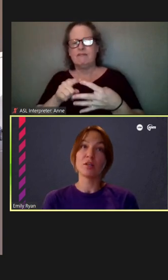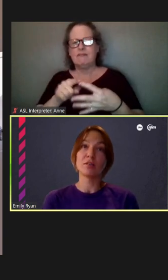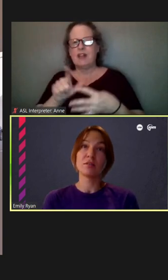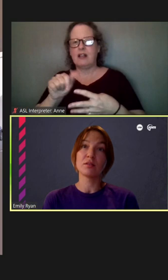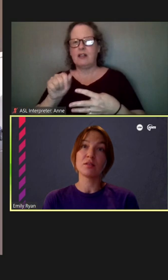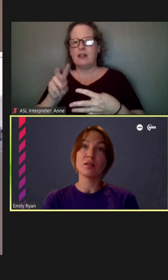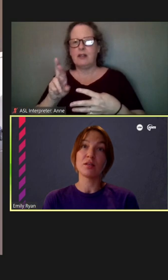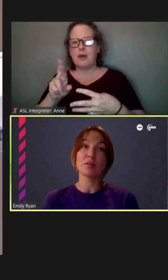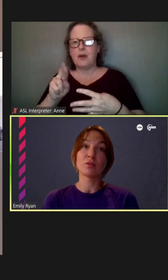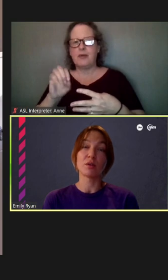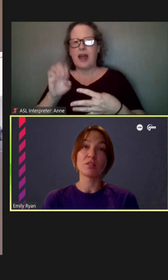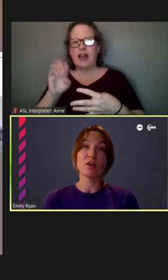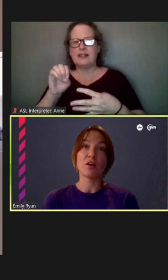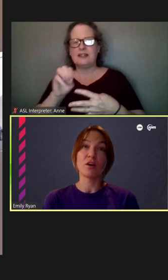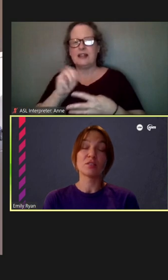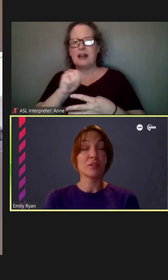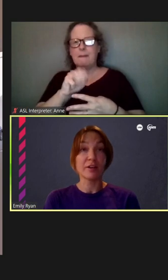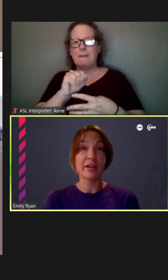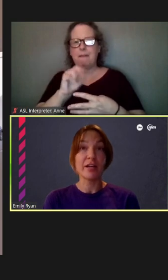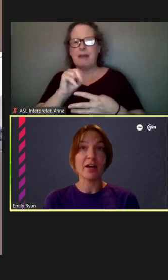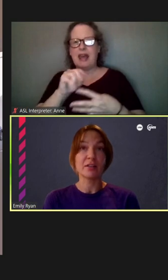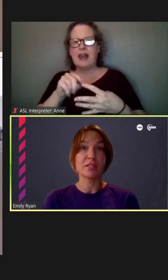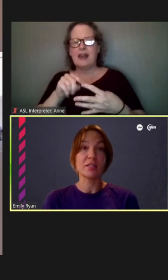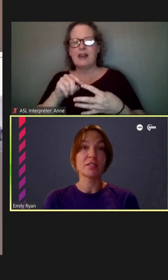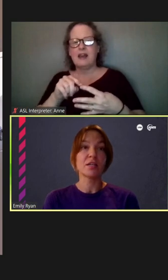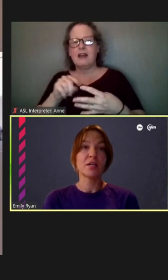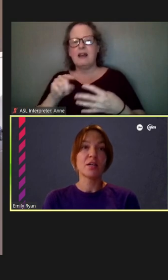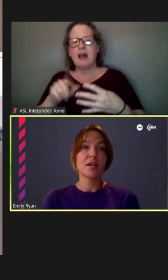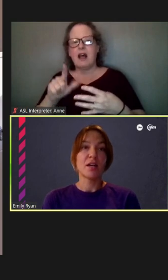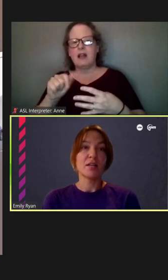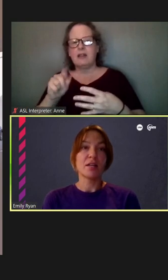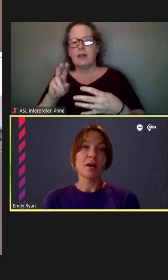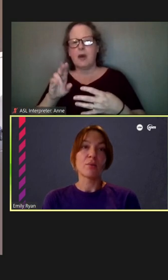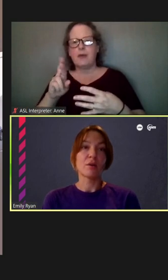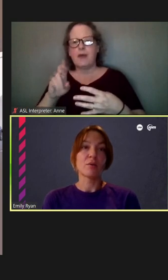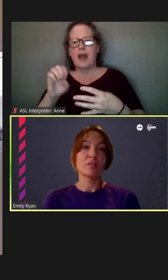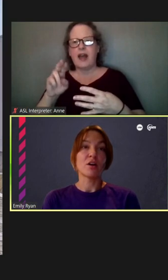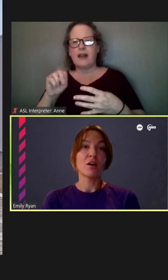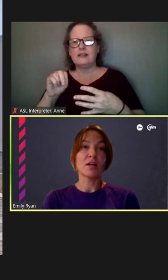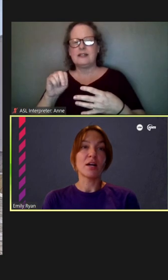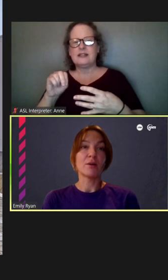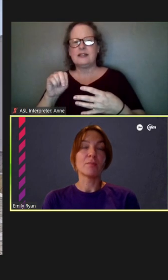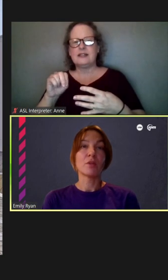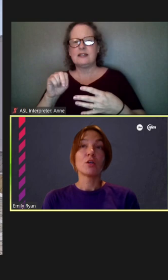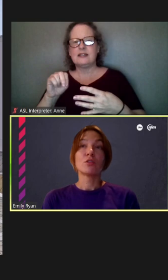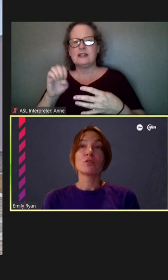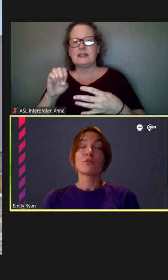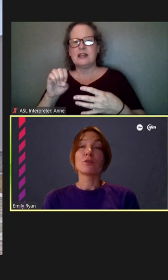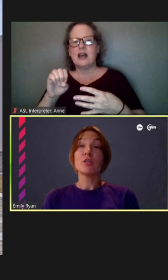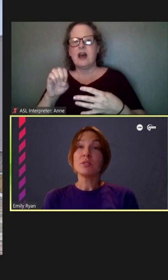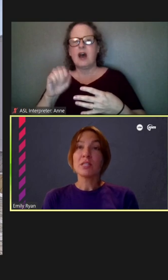The Lawrence auxiliary exit, and then now, we're going to Argyle. So for you